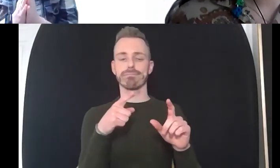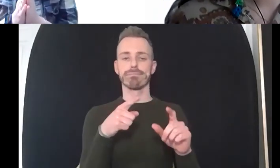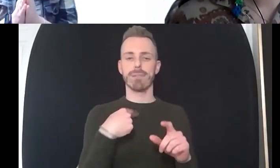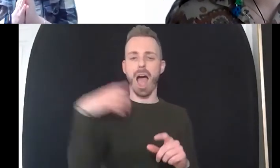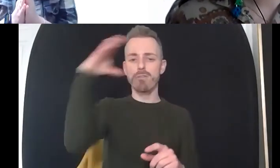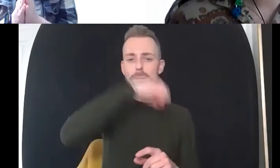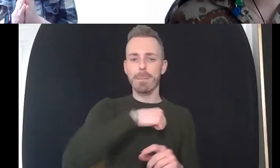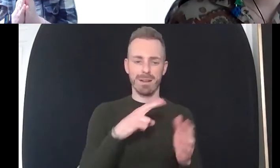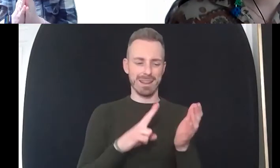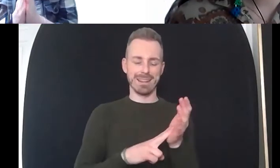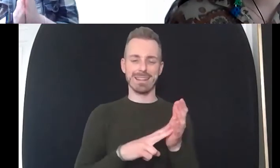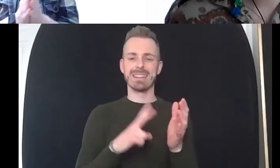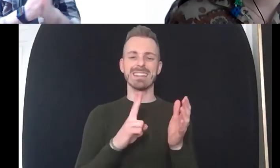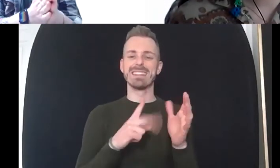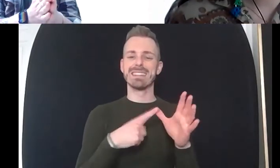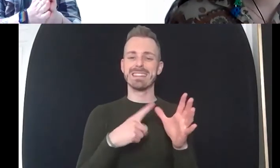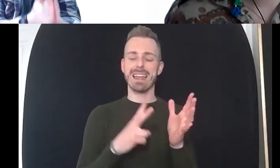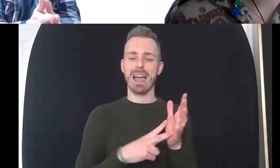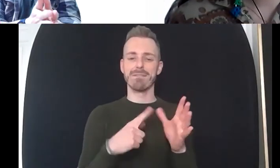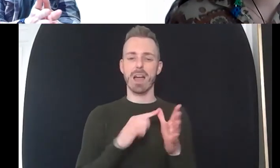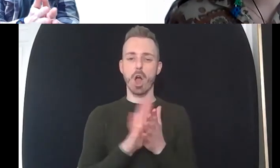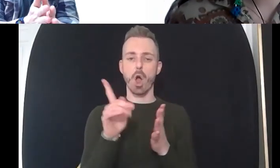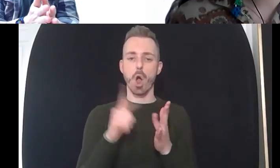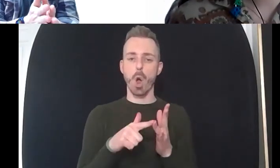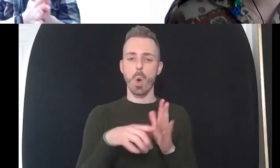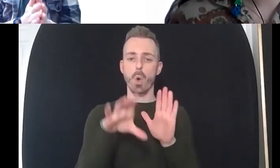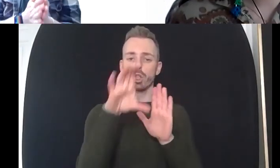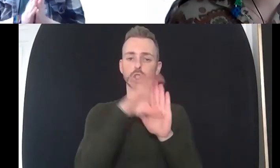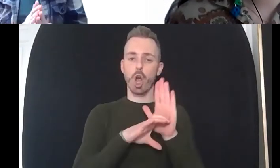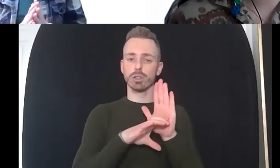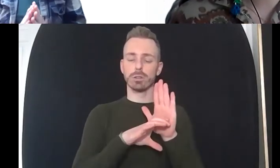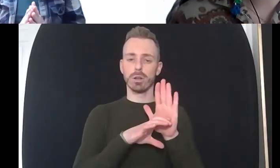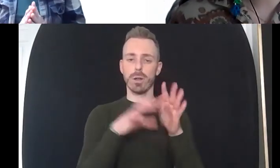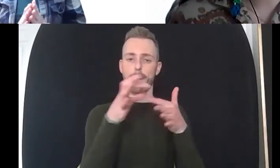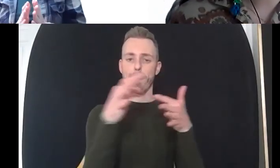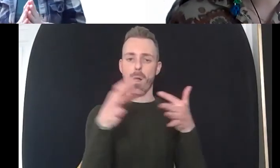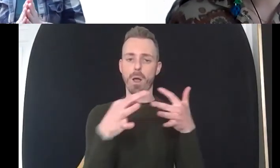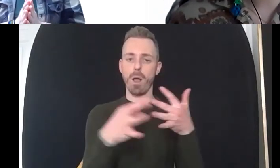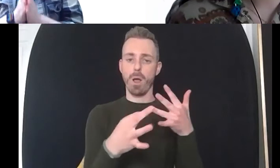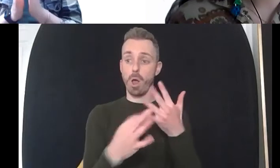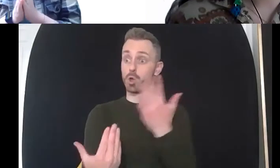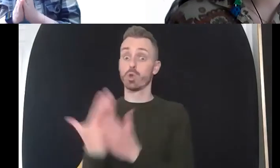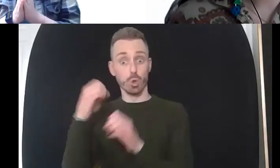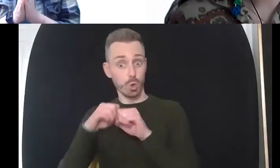um and um and of course the new charter mark that you have in terms of uh working with organizations